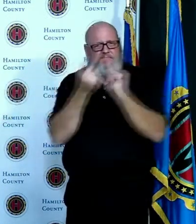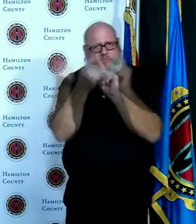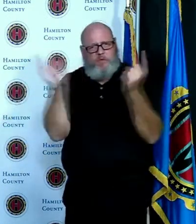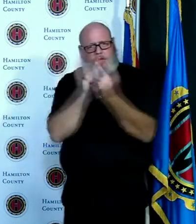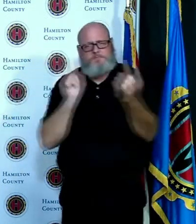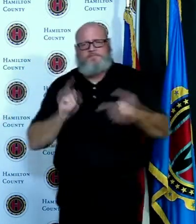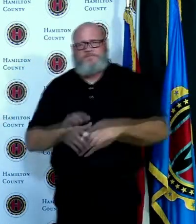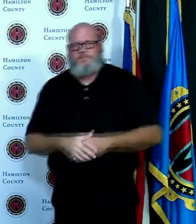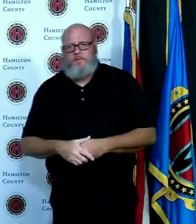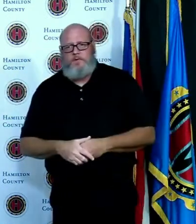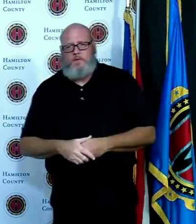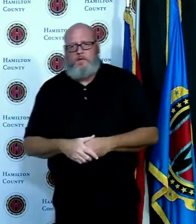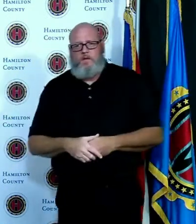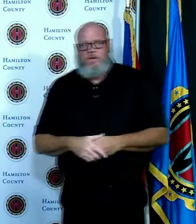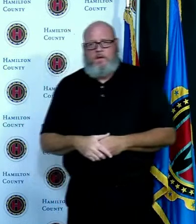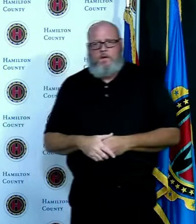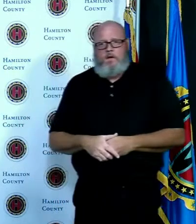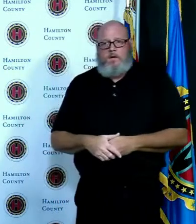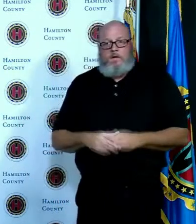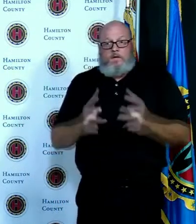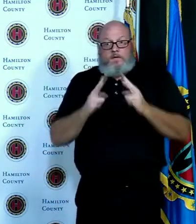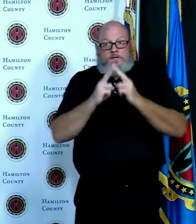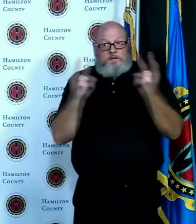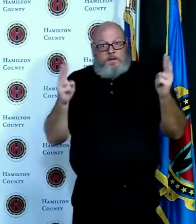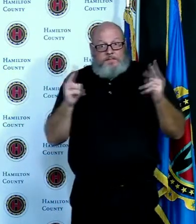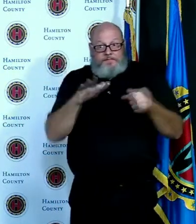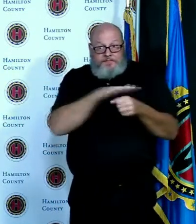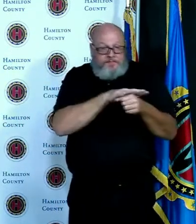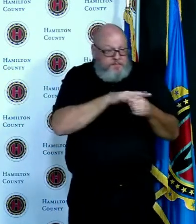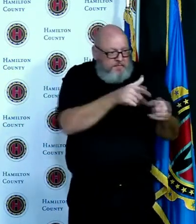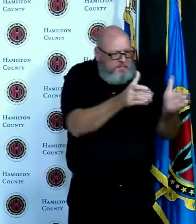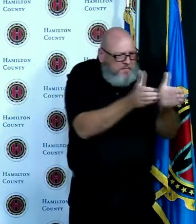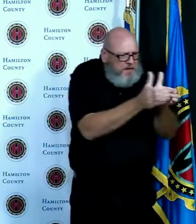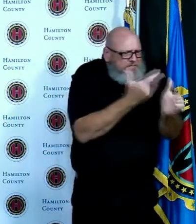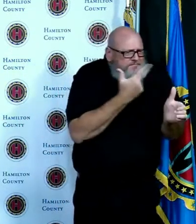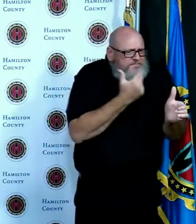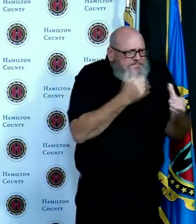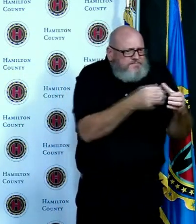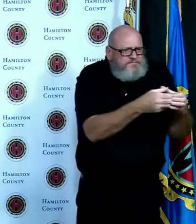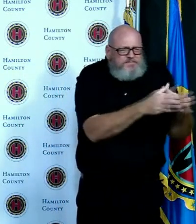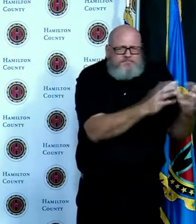know one another and get some messengers out there that people might respond to differently and say